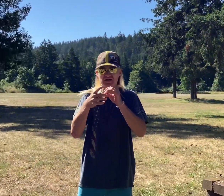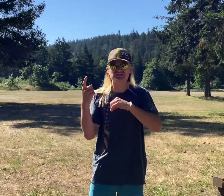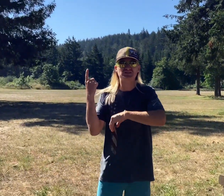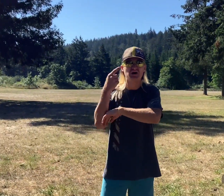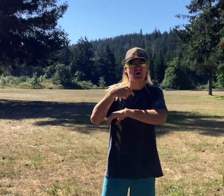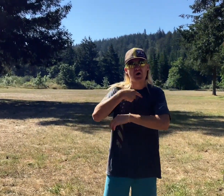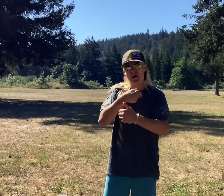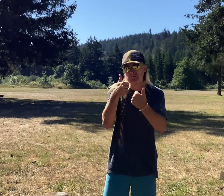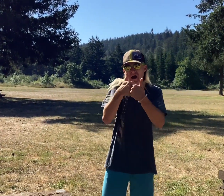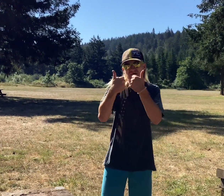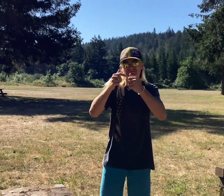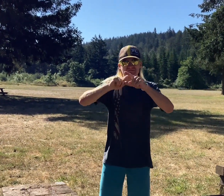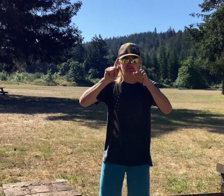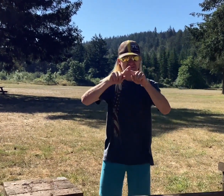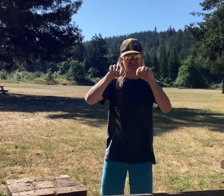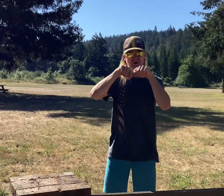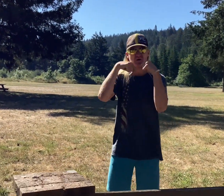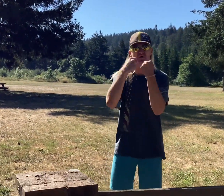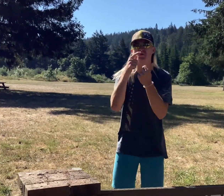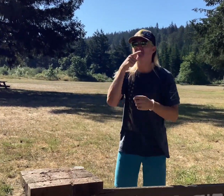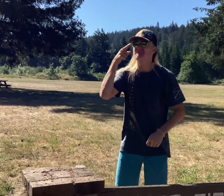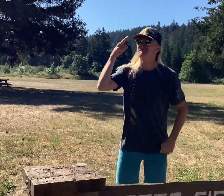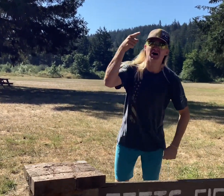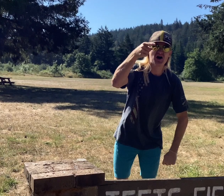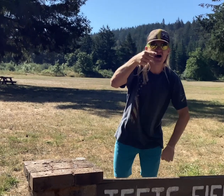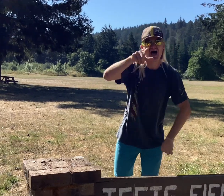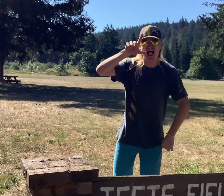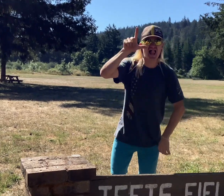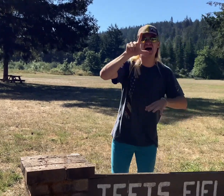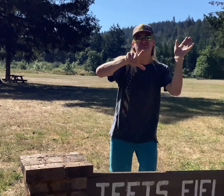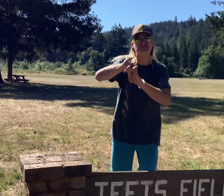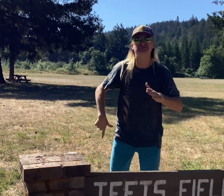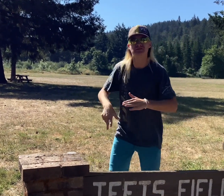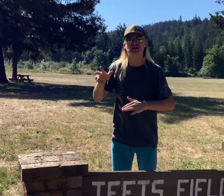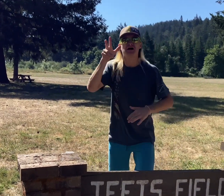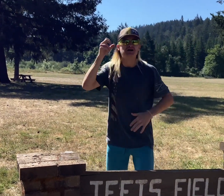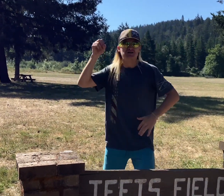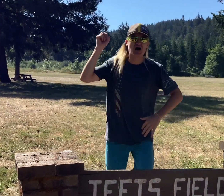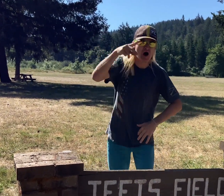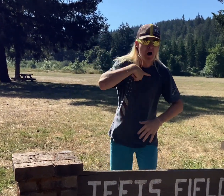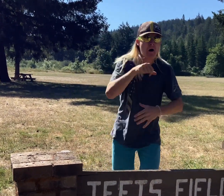On Olympics day, we played different games. Know who won first place? L (not L anymore), 32!